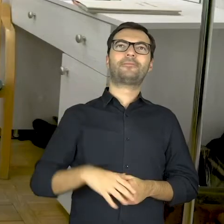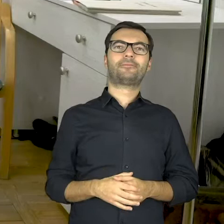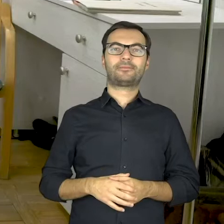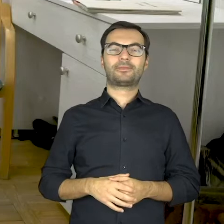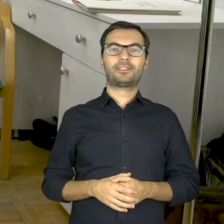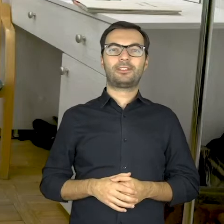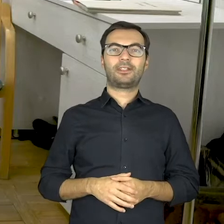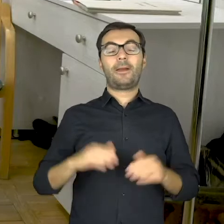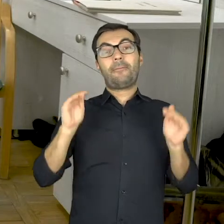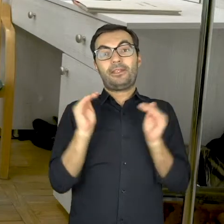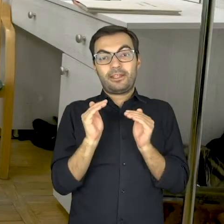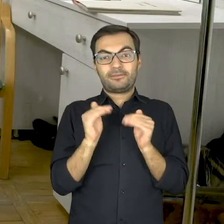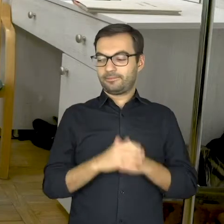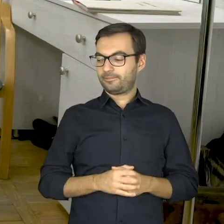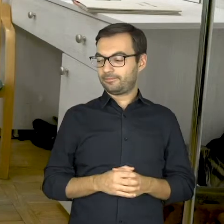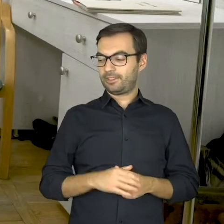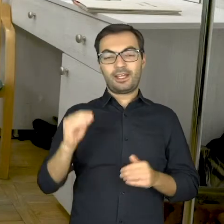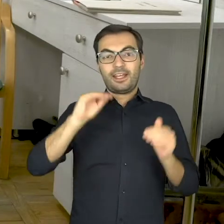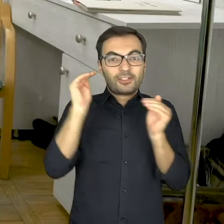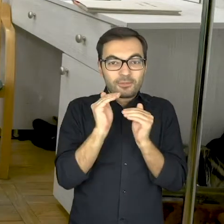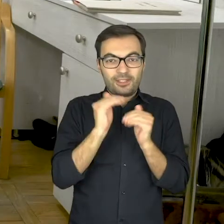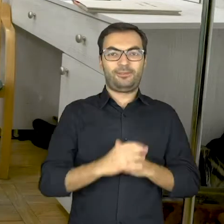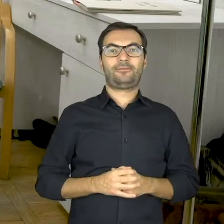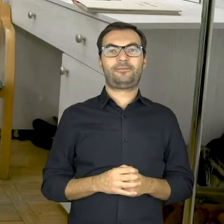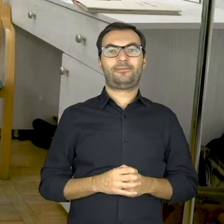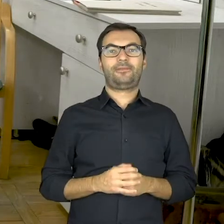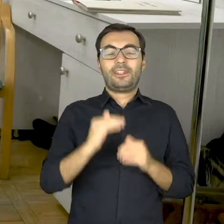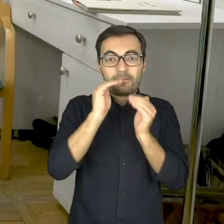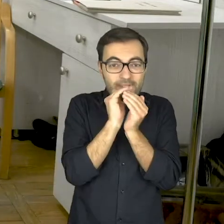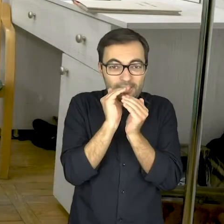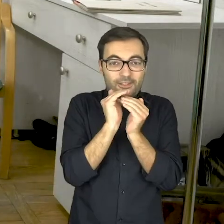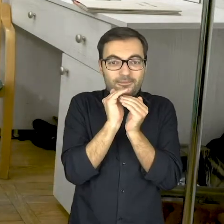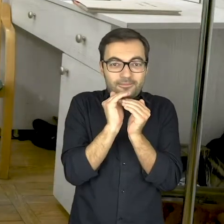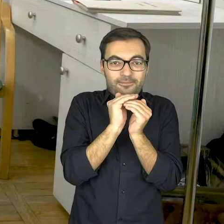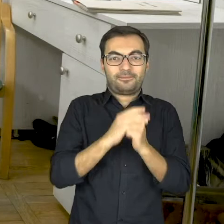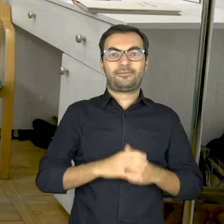A drop, a smaller drop, a smaller one and much smaller…